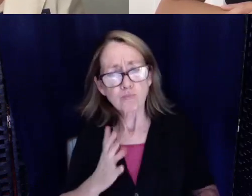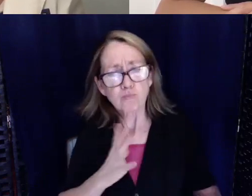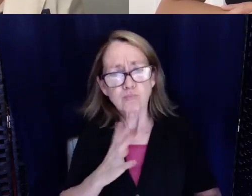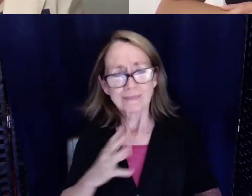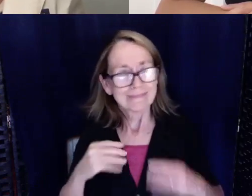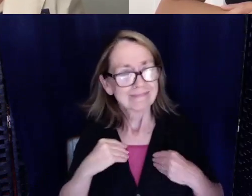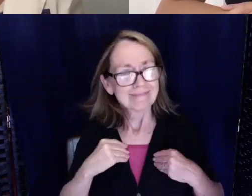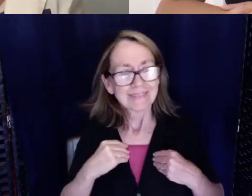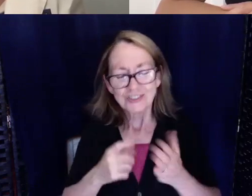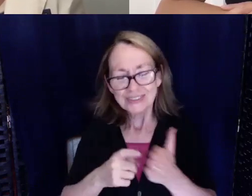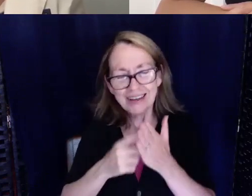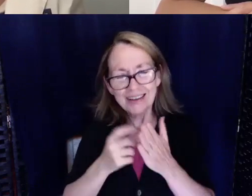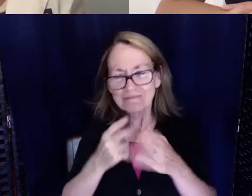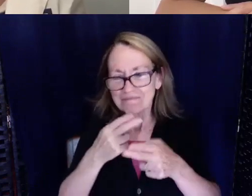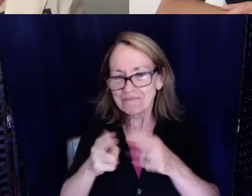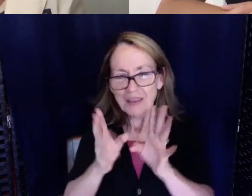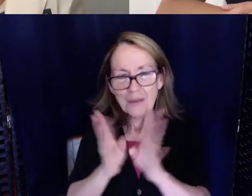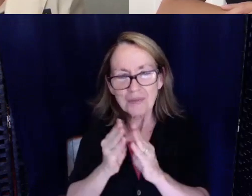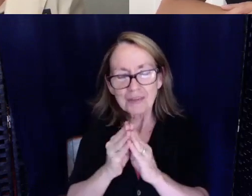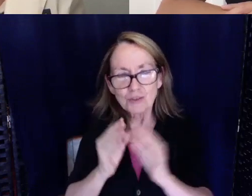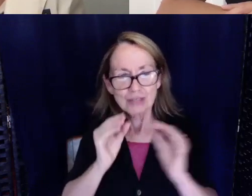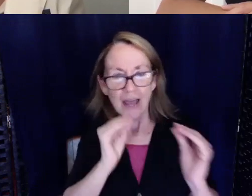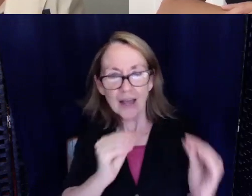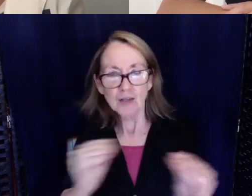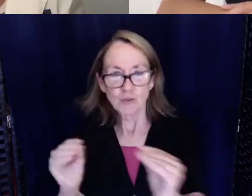those little meetings to help educate people. Sometimes I'll have